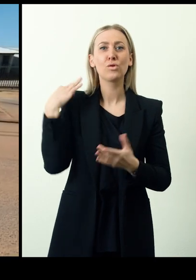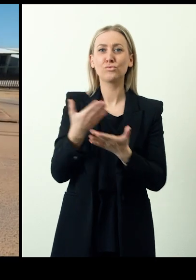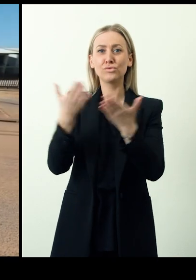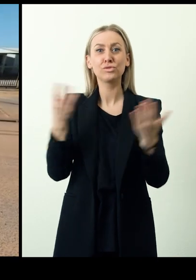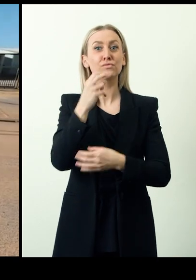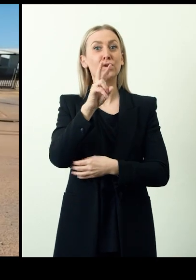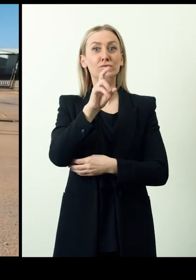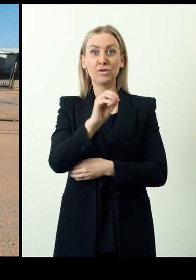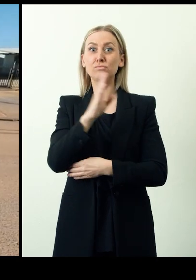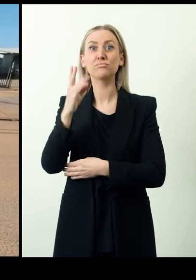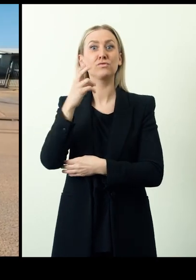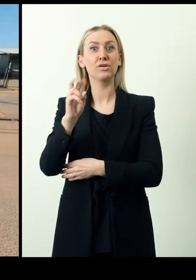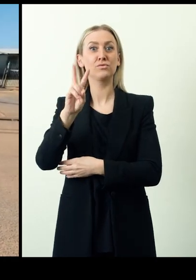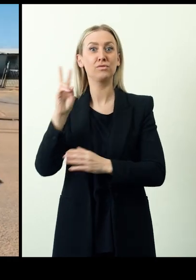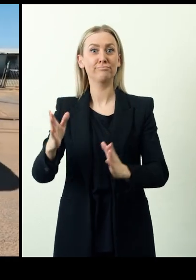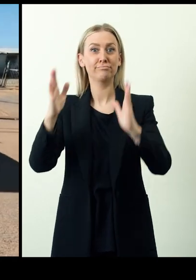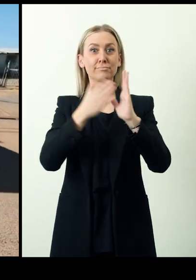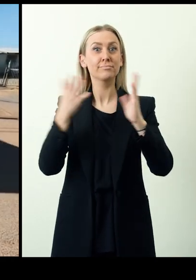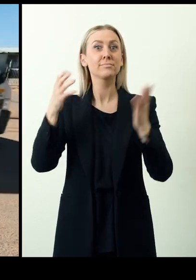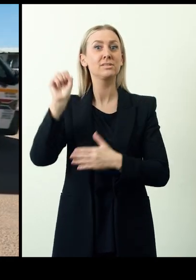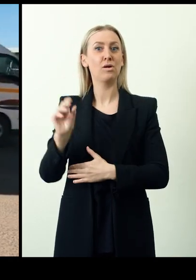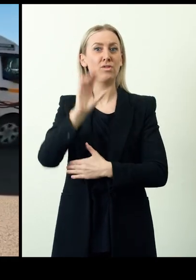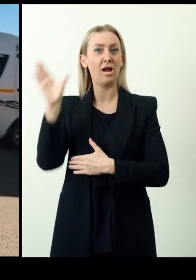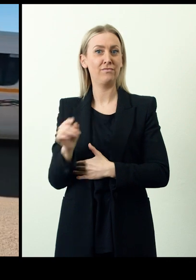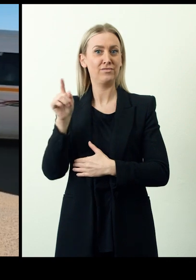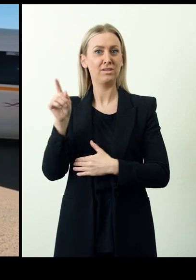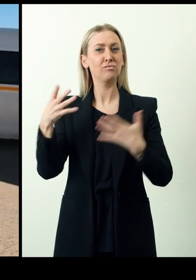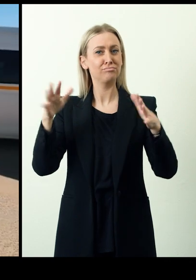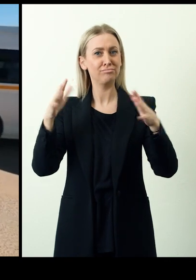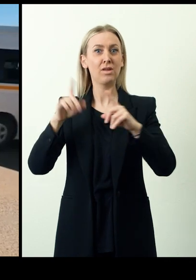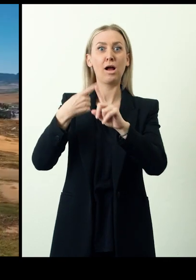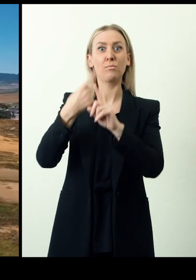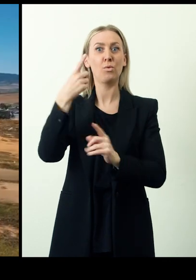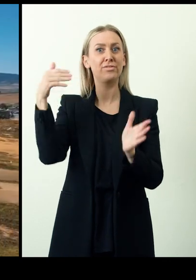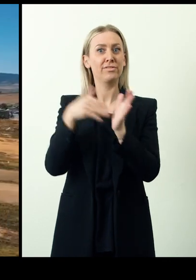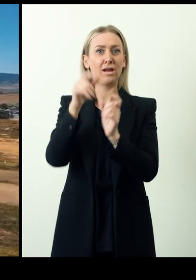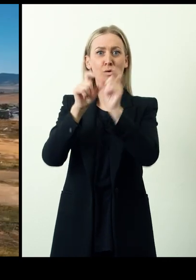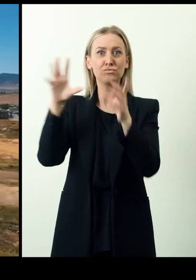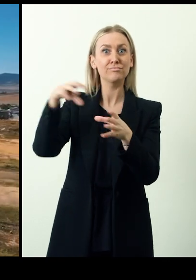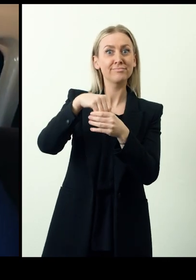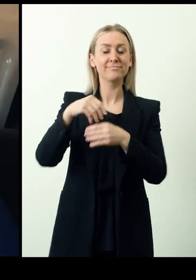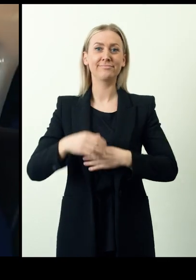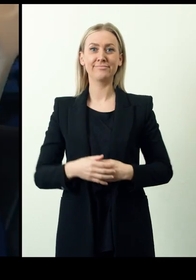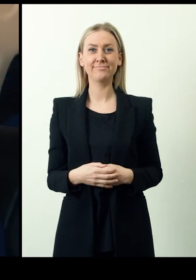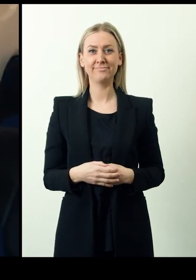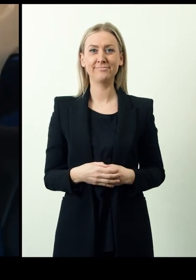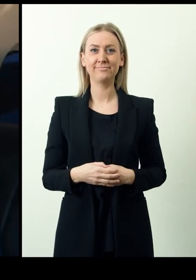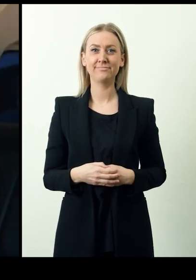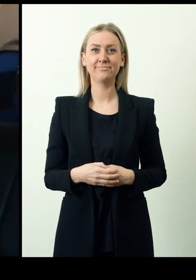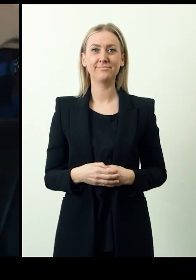Launched in 2020 by Shonaquip, Social Enterprise from South Africa It already had some 1000 participants in 2022.